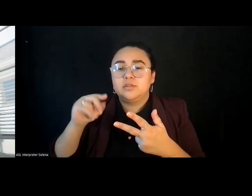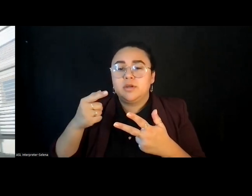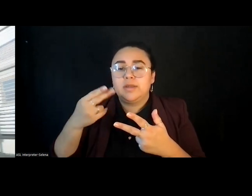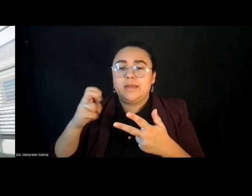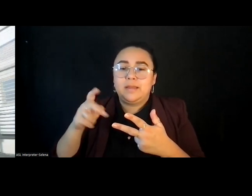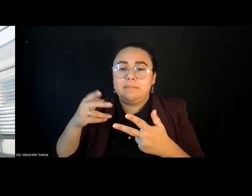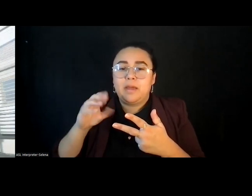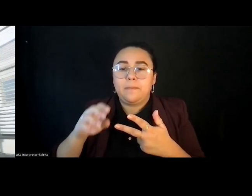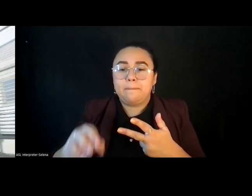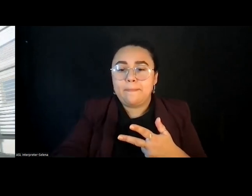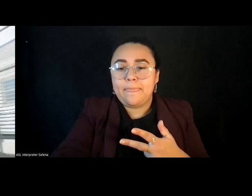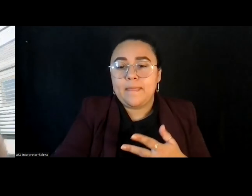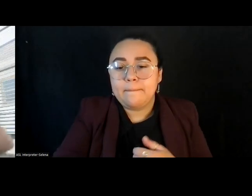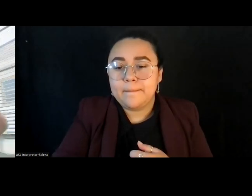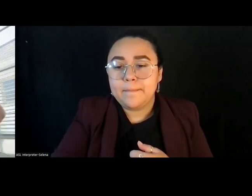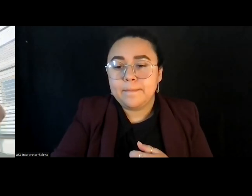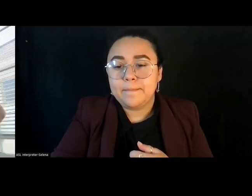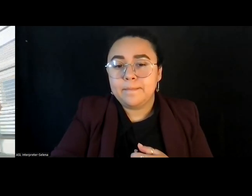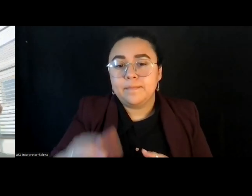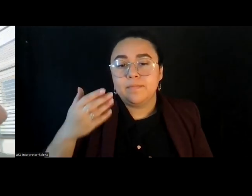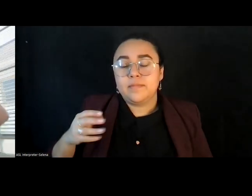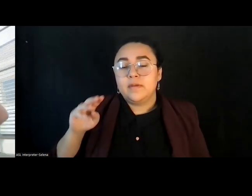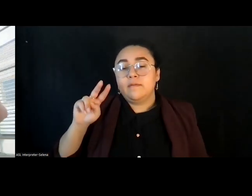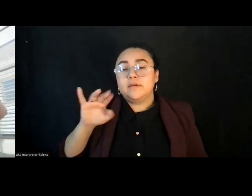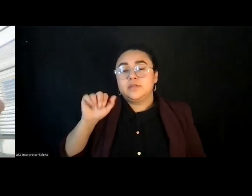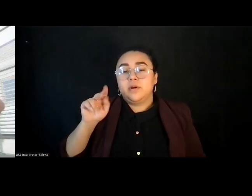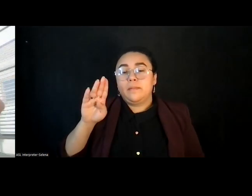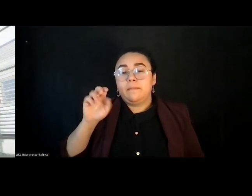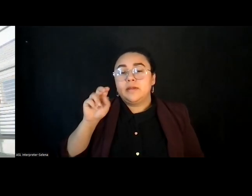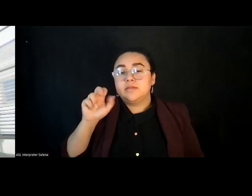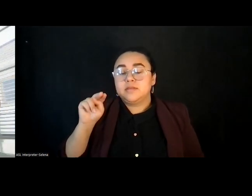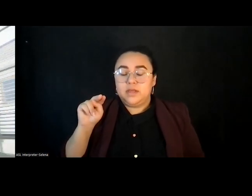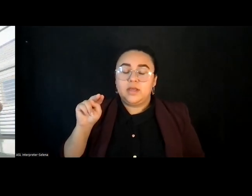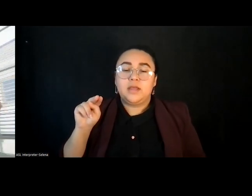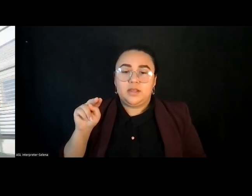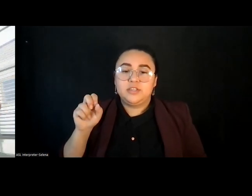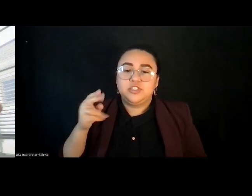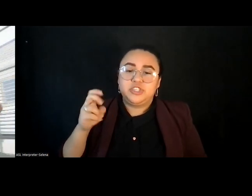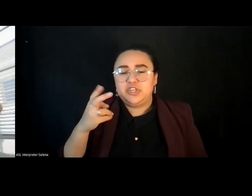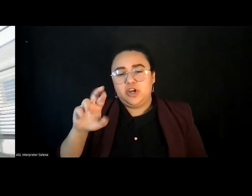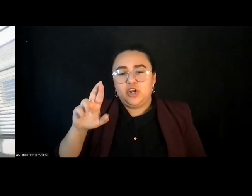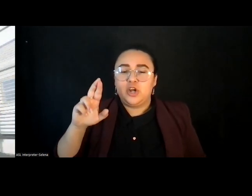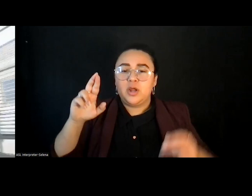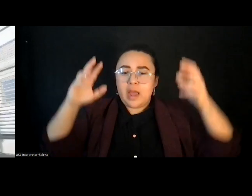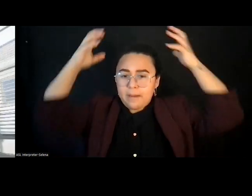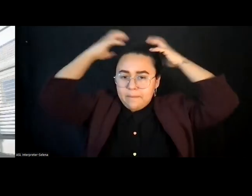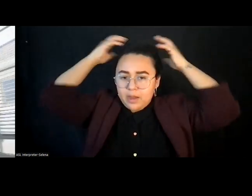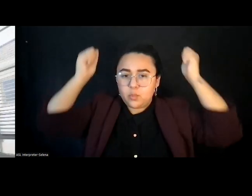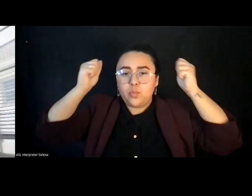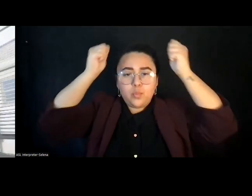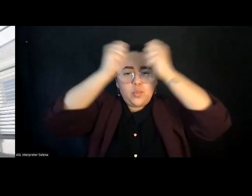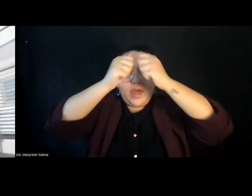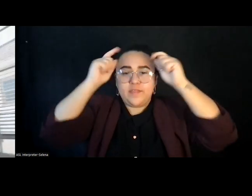I have my hair in a tight bun with the fluffy curls out on top, and I'm wearing gold hoops